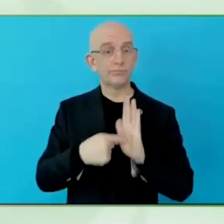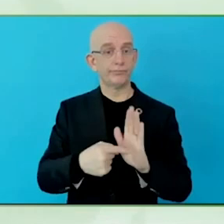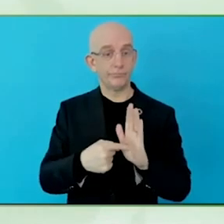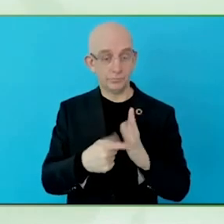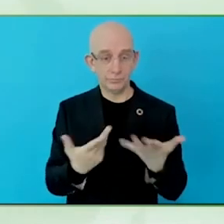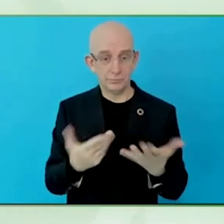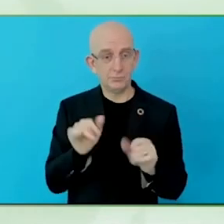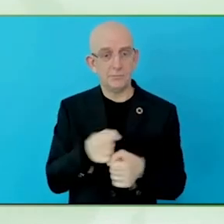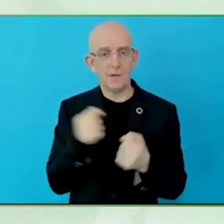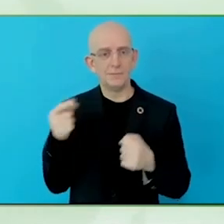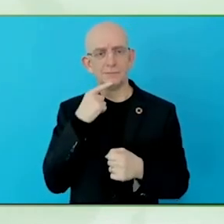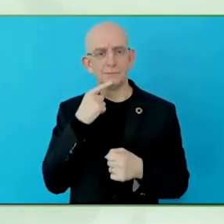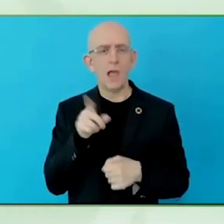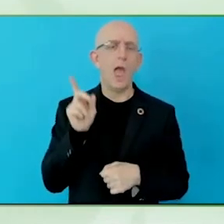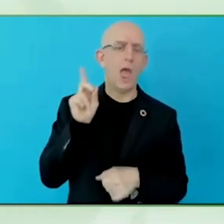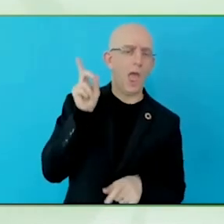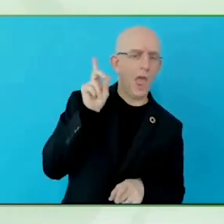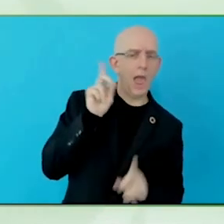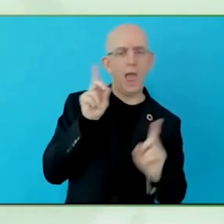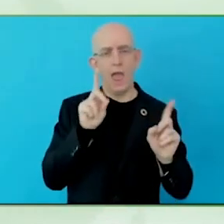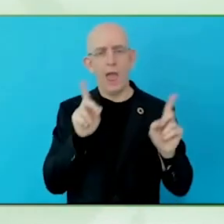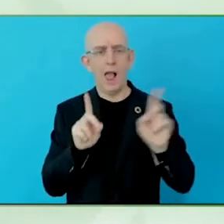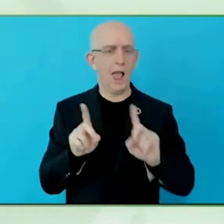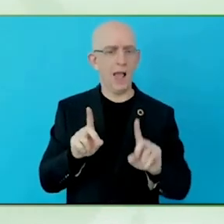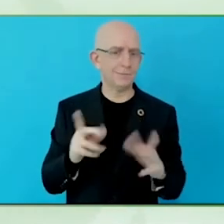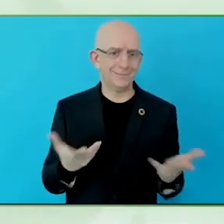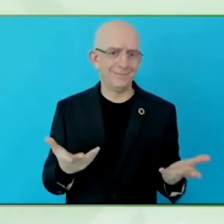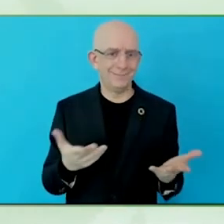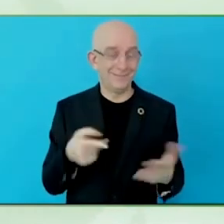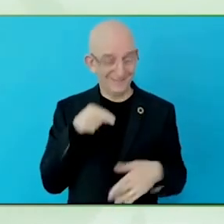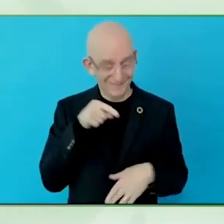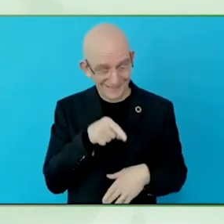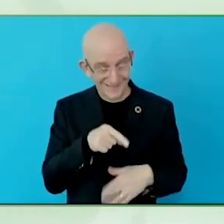It is a milestone in the changing perception of disability.